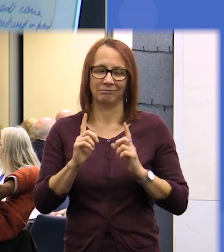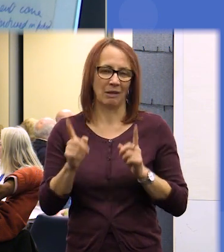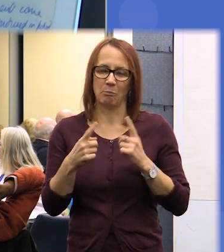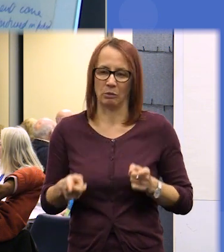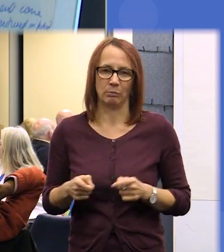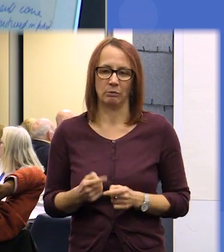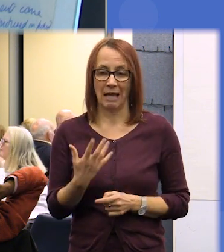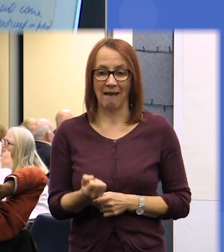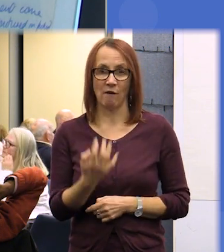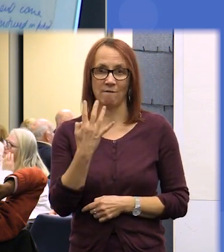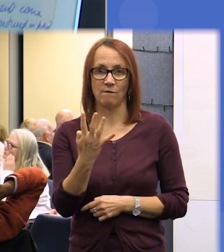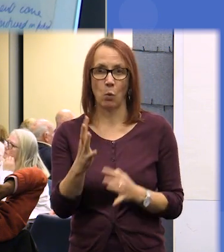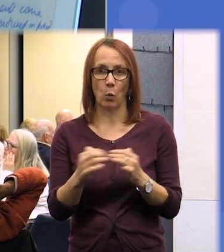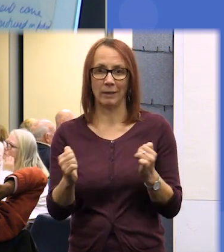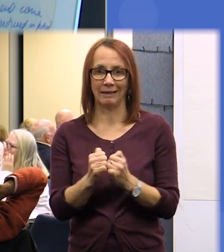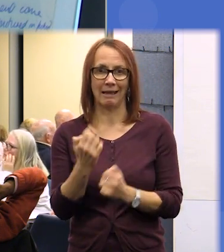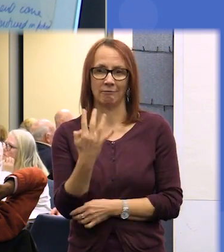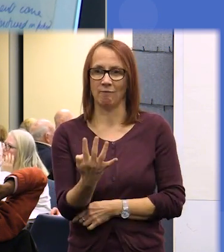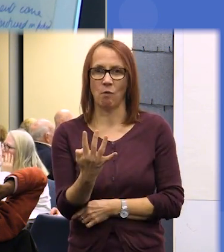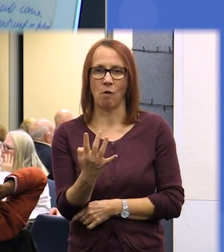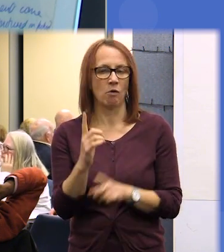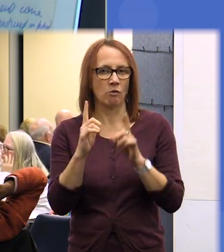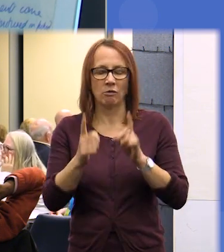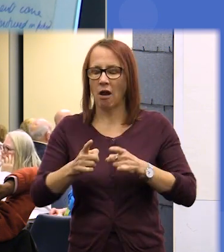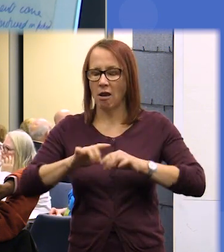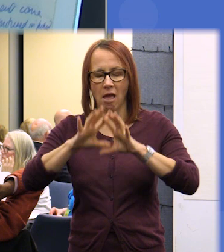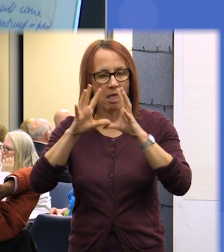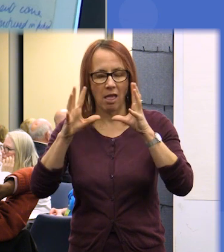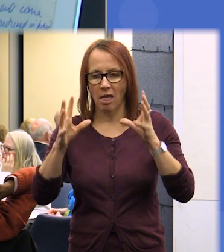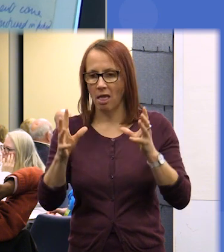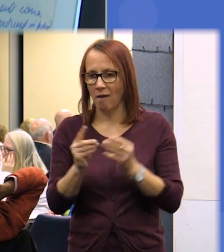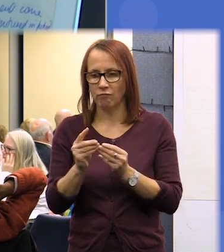weekends and we can't cover everything so we're going to be analyzing this